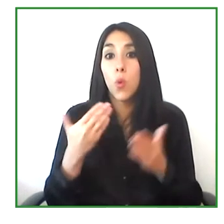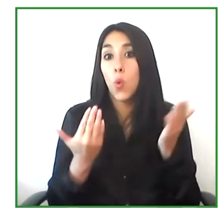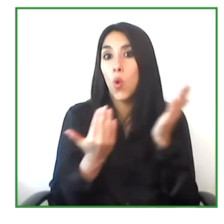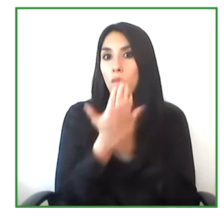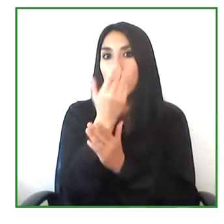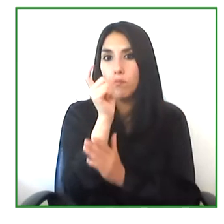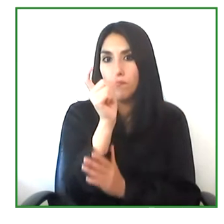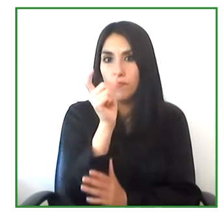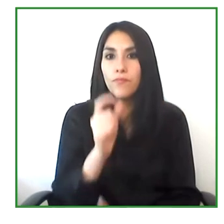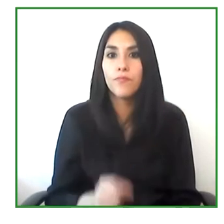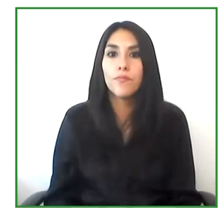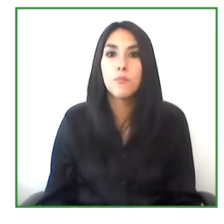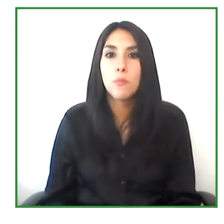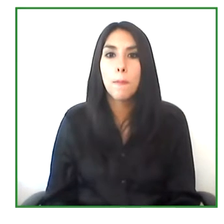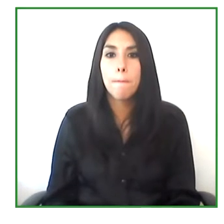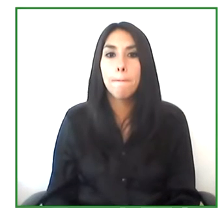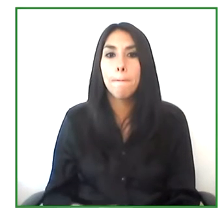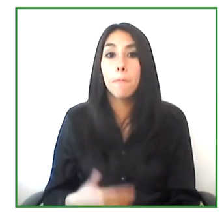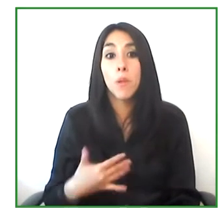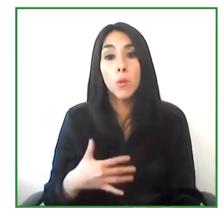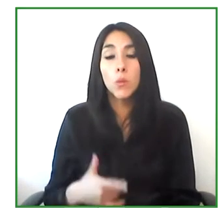It's very important.